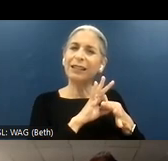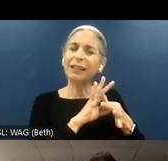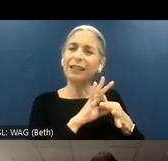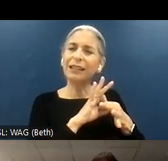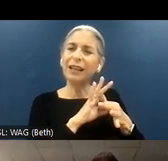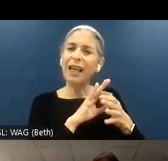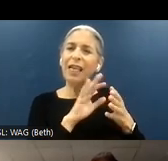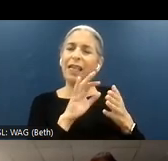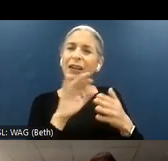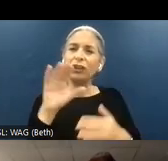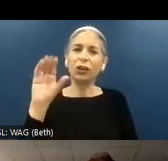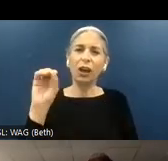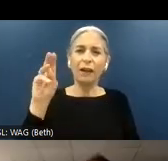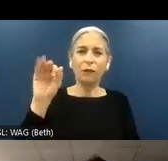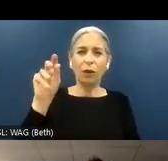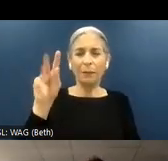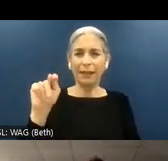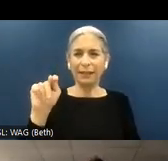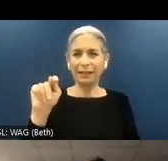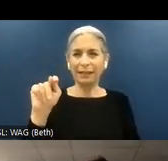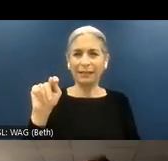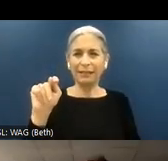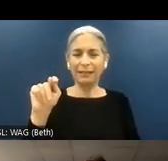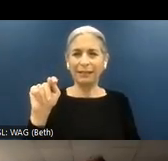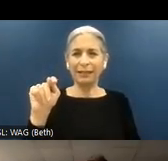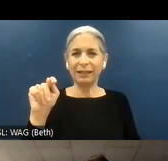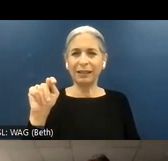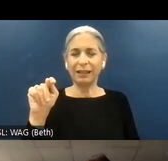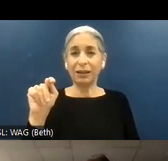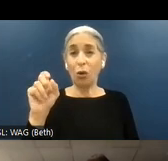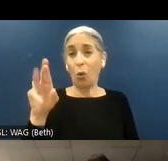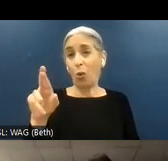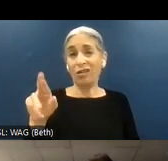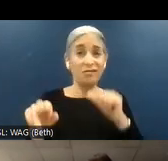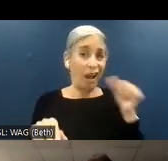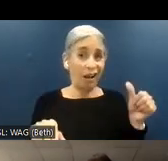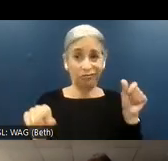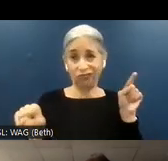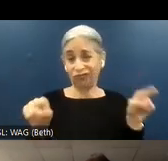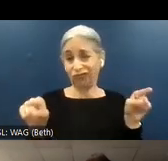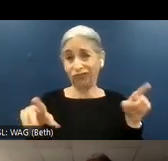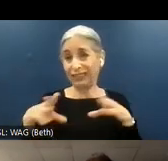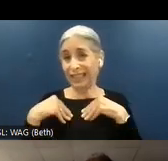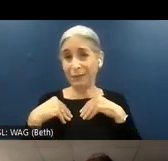measure. So you are conforming the guideline or you are not. So it is one or zero. There